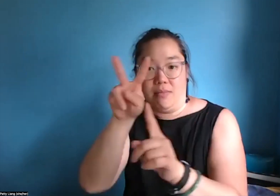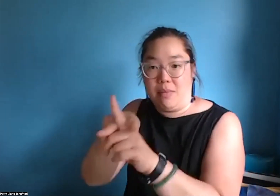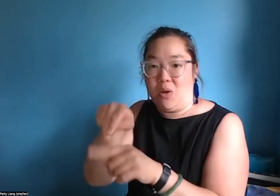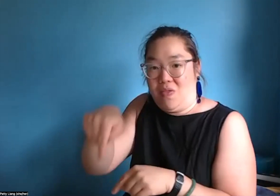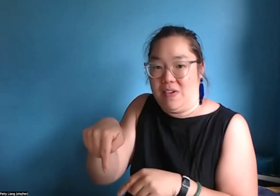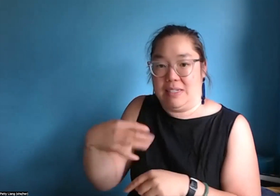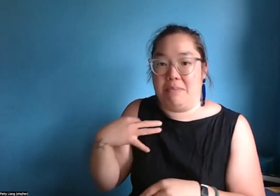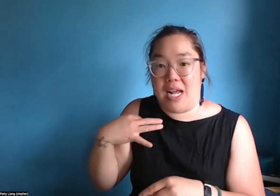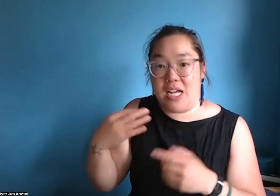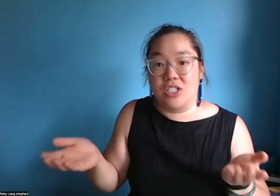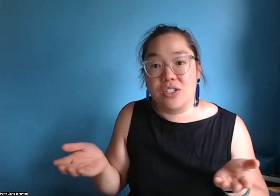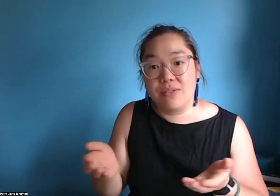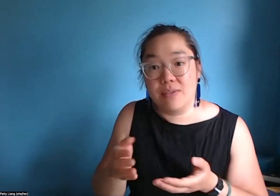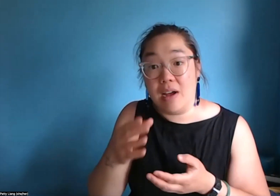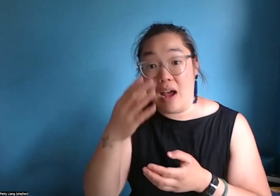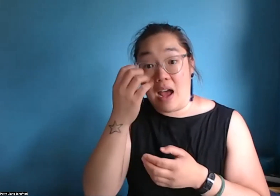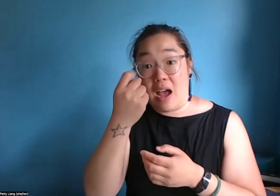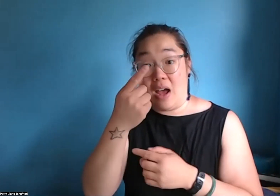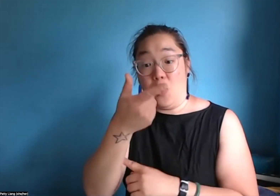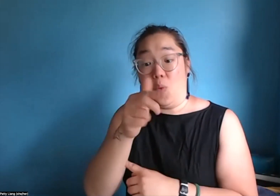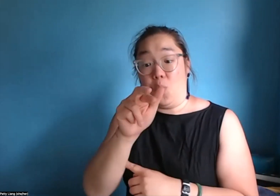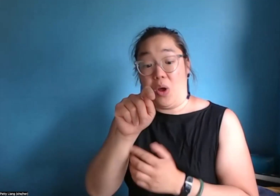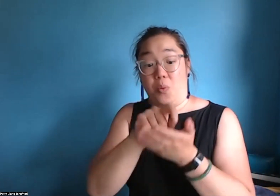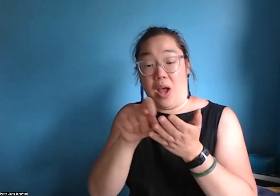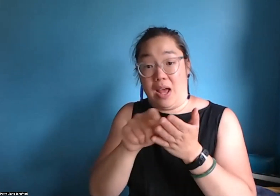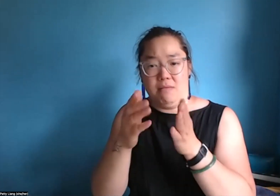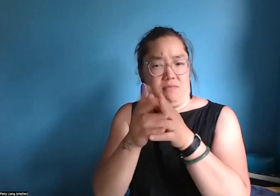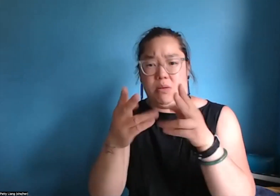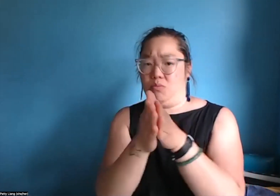and get a lot of information, and then you can take that information and apply